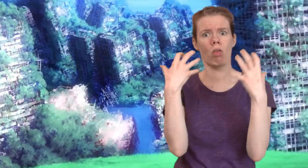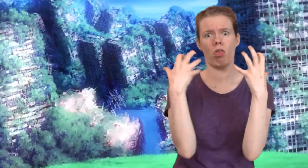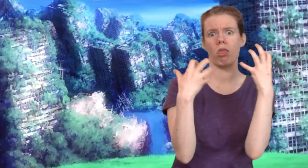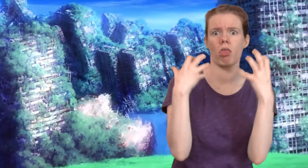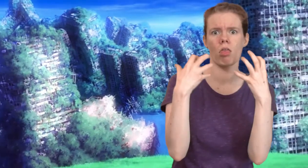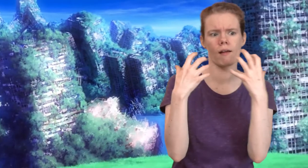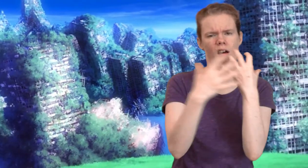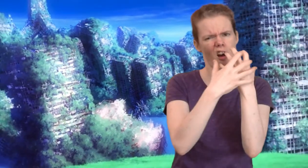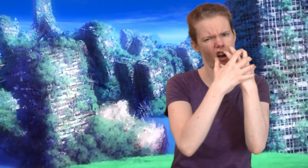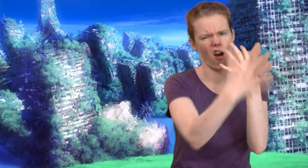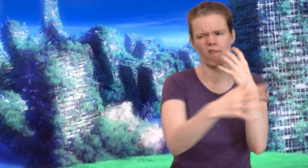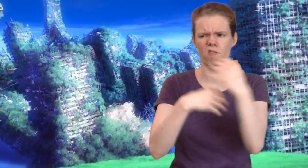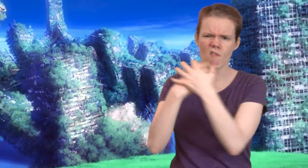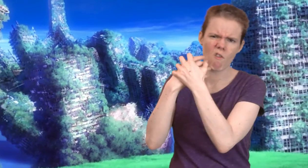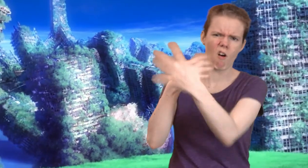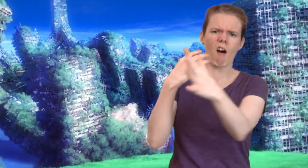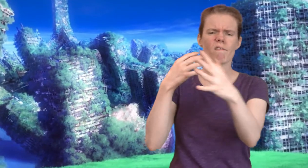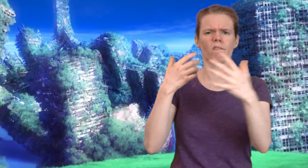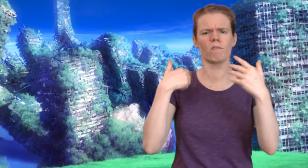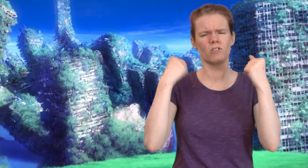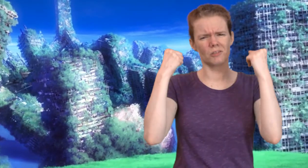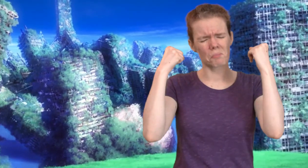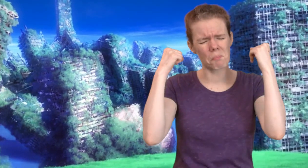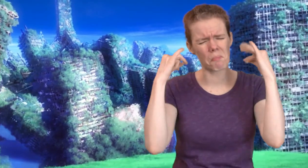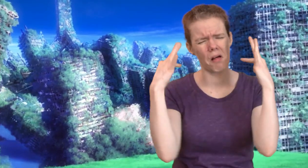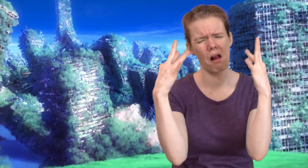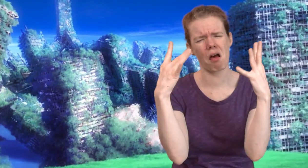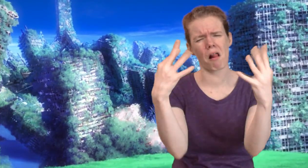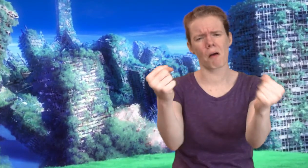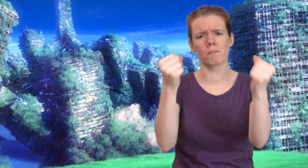For us, English shackles are removed from ASL, allowing full linguistic-cultural expression.